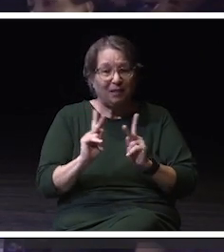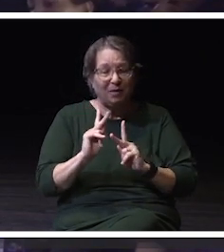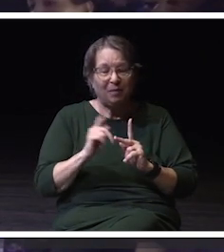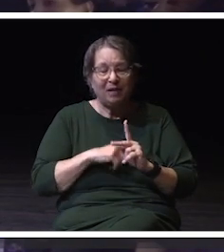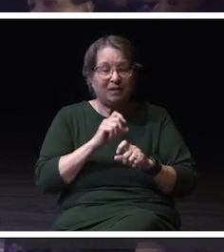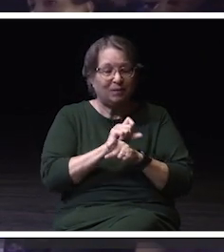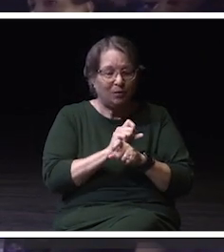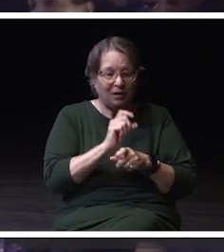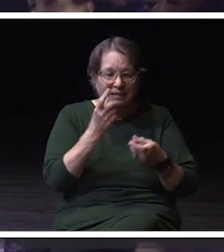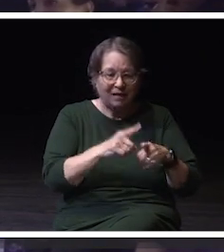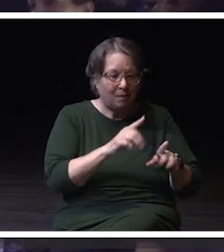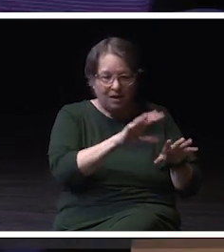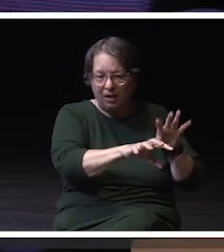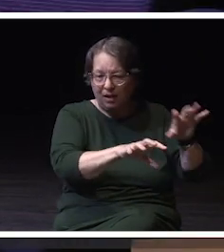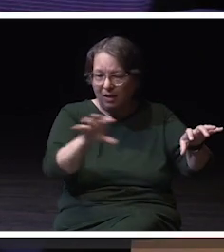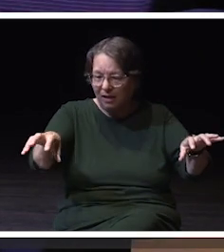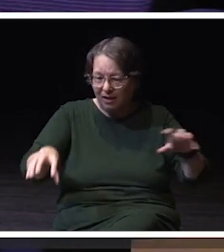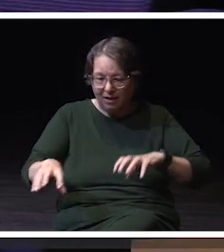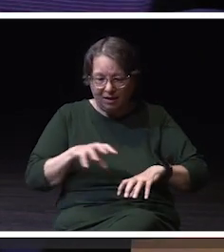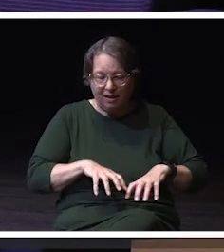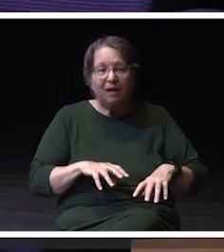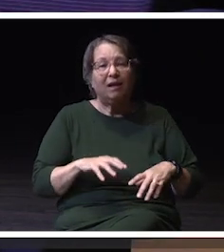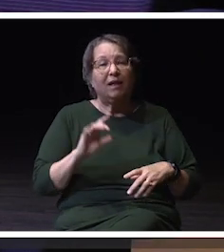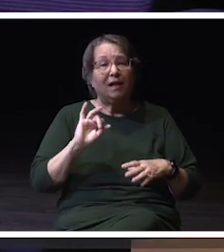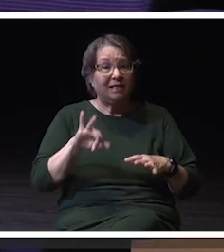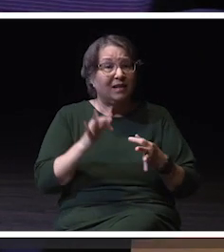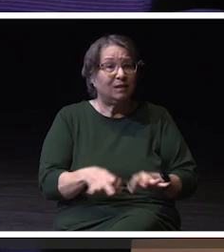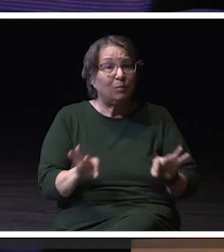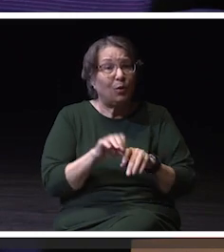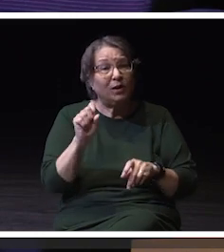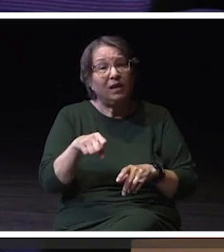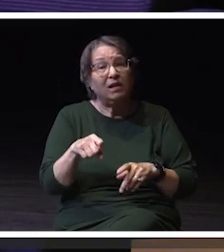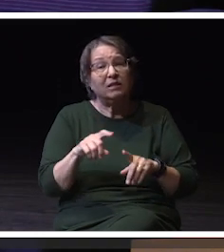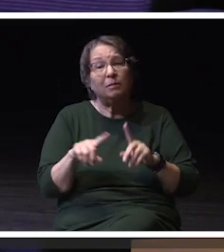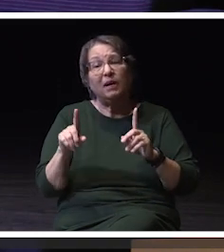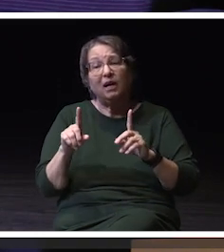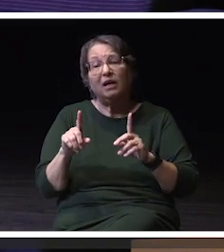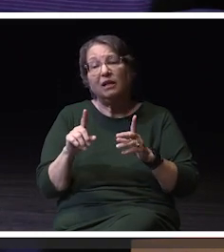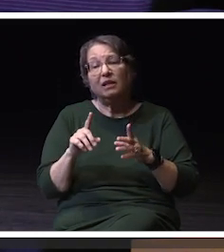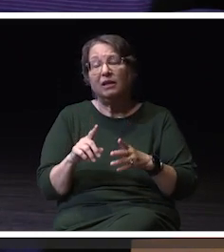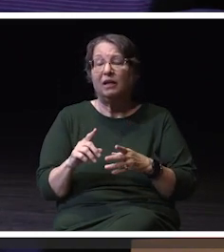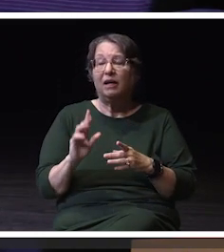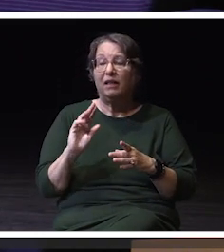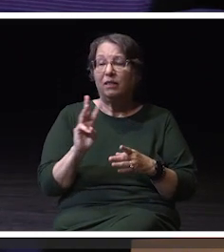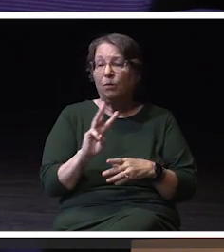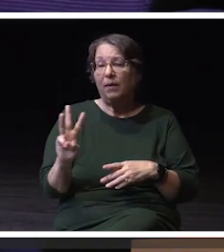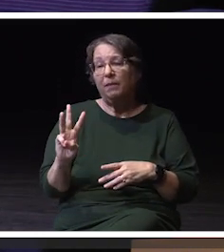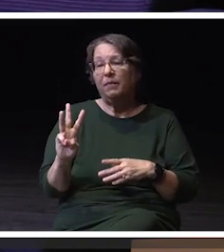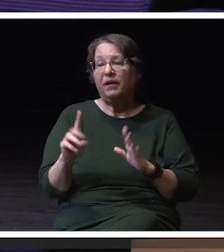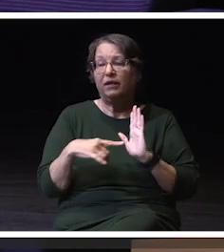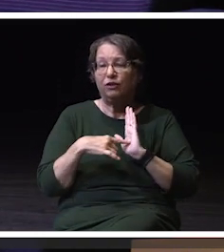all over the university, which it needs to. So the inclusivity webpage shares our inclusivity statement,